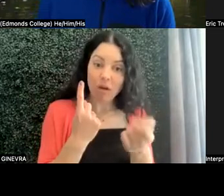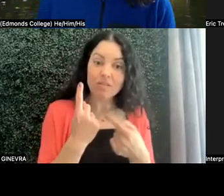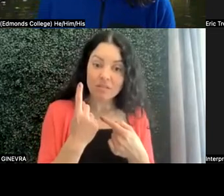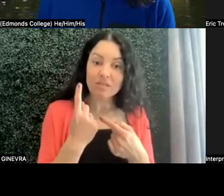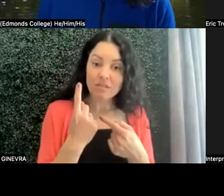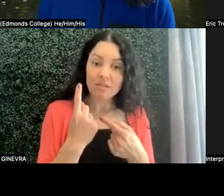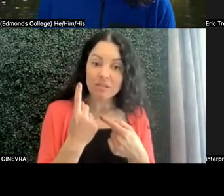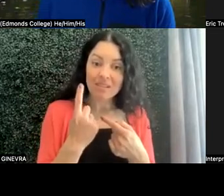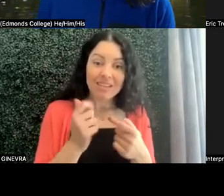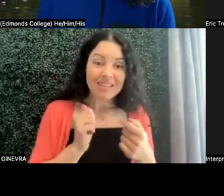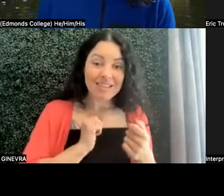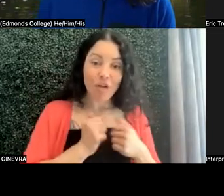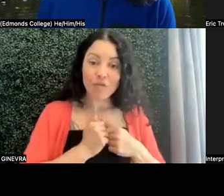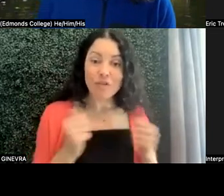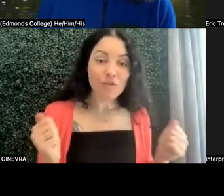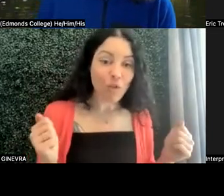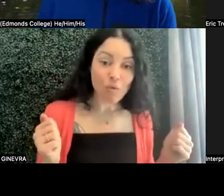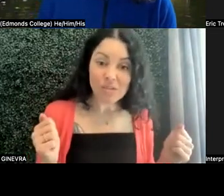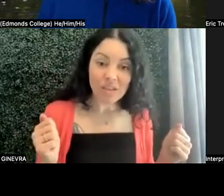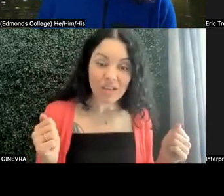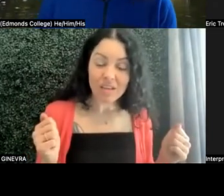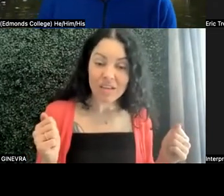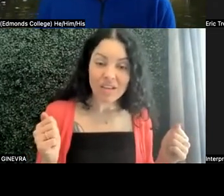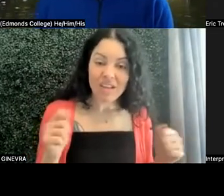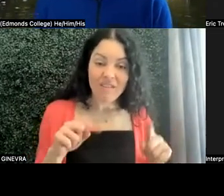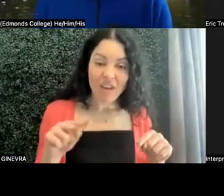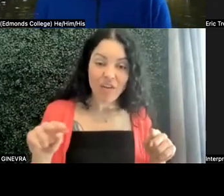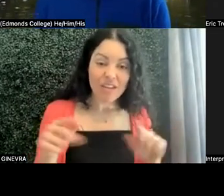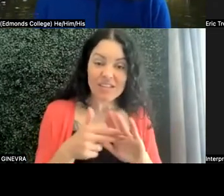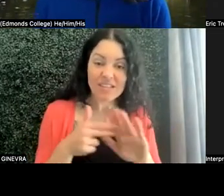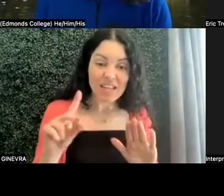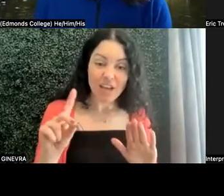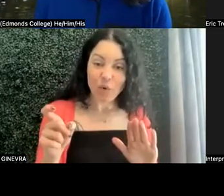self-disclosing various diagnoses that they might have,